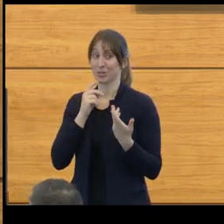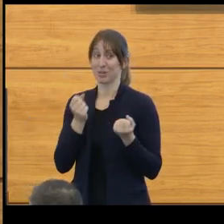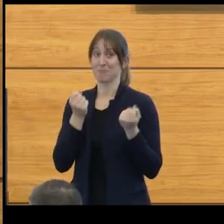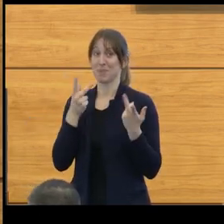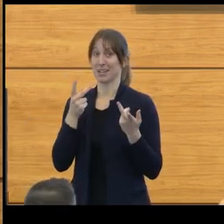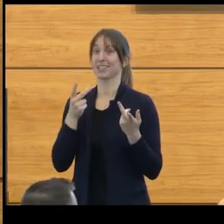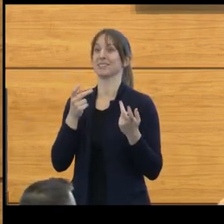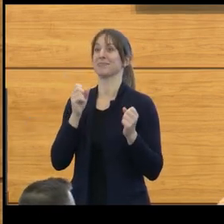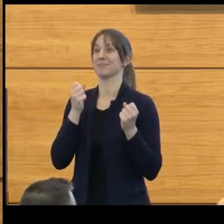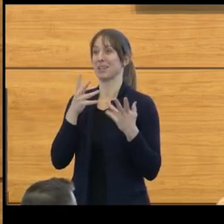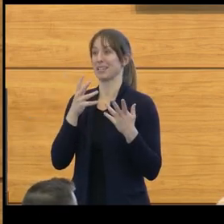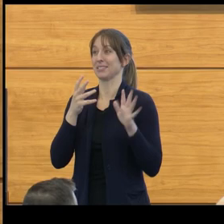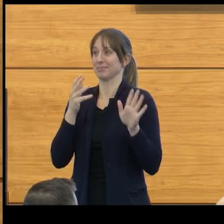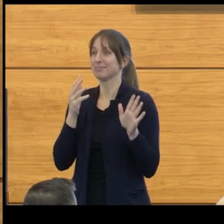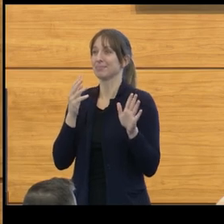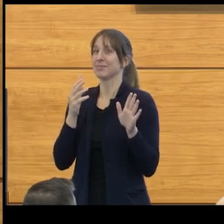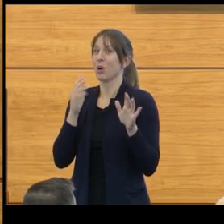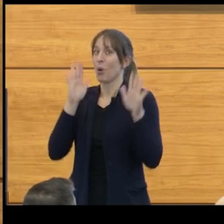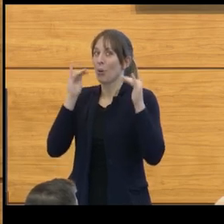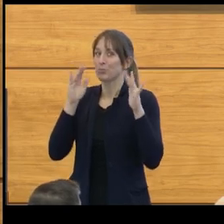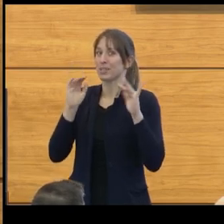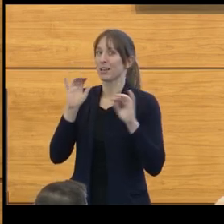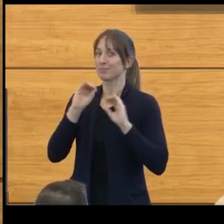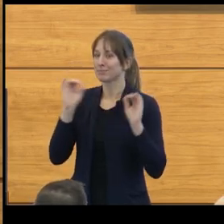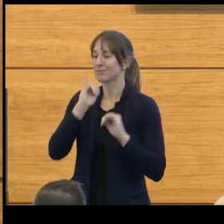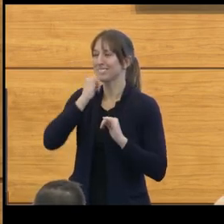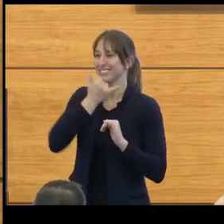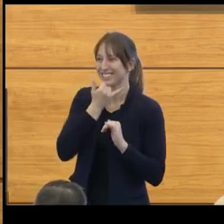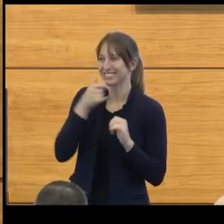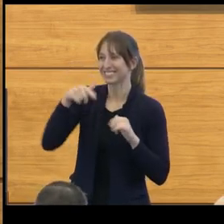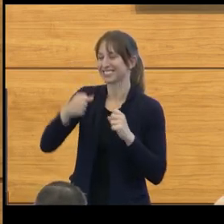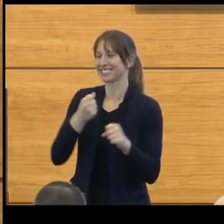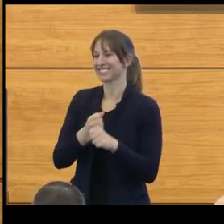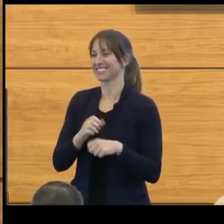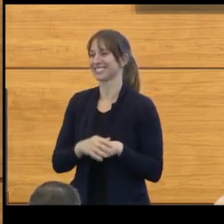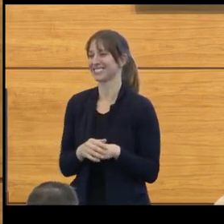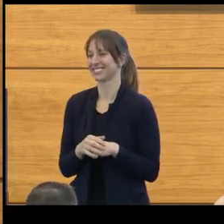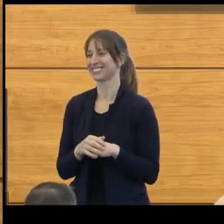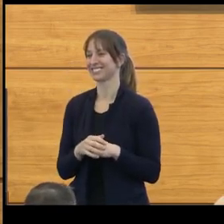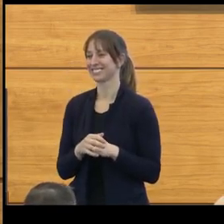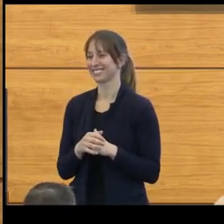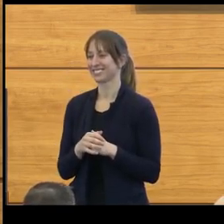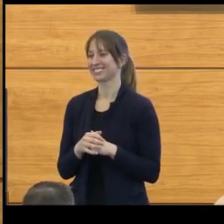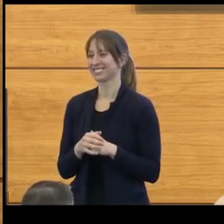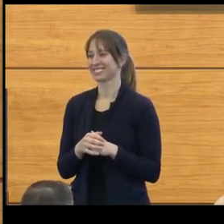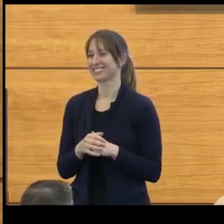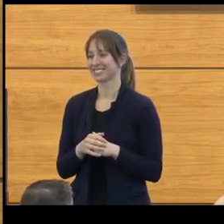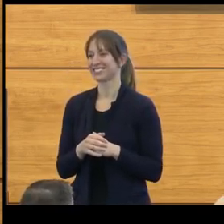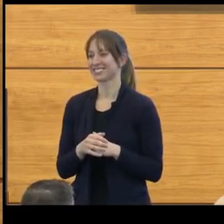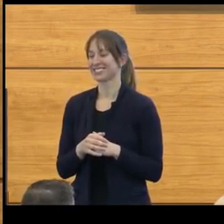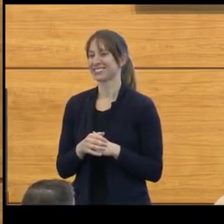I'm sure you had something to do with that. It's such a pleasure to be with you, and such an honor to join with you